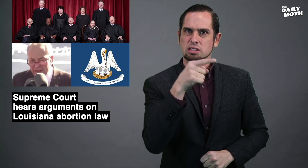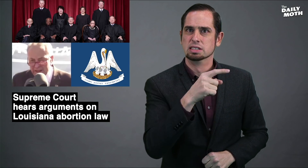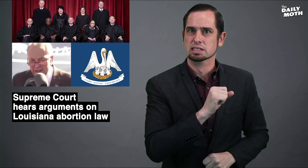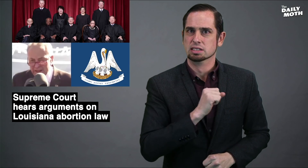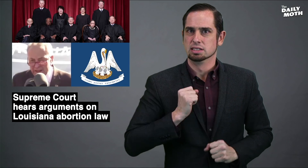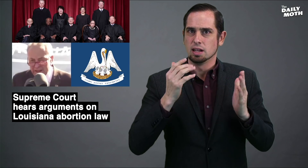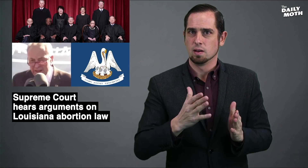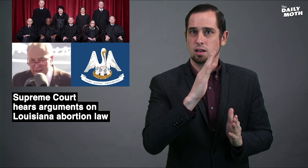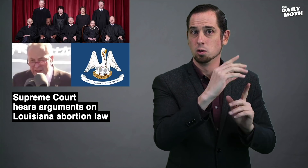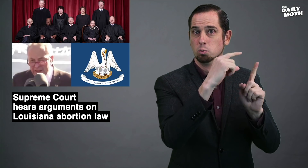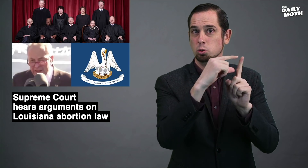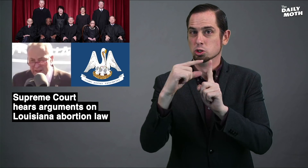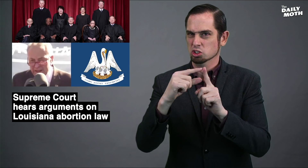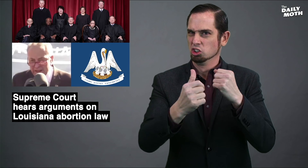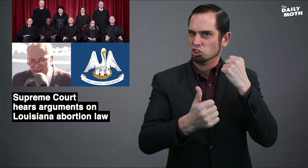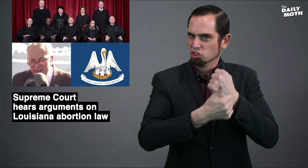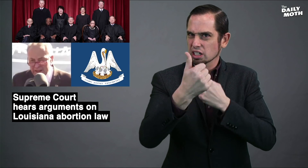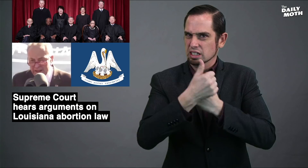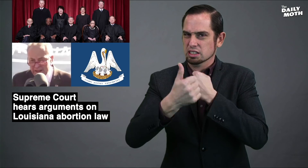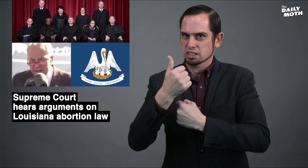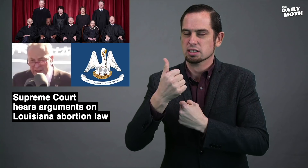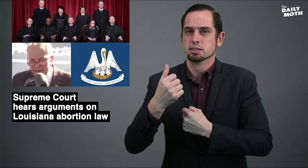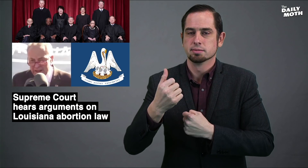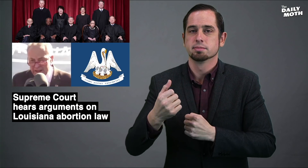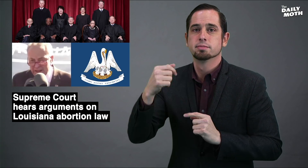the senator's words were threats.